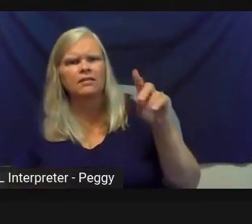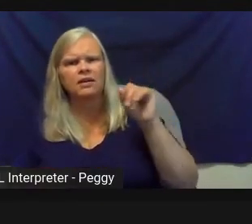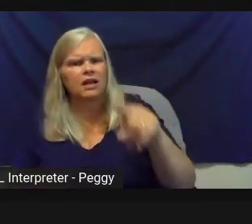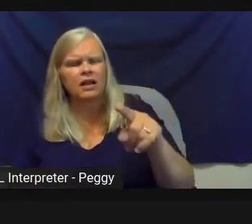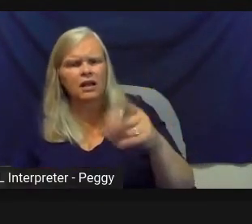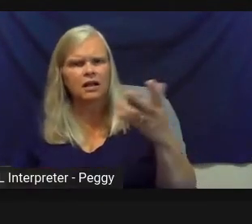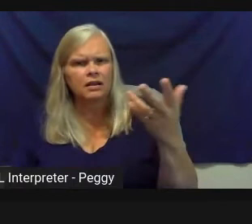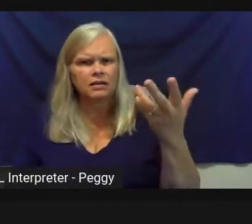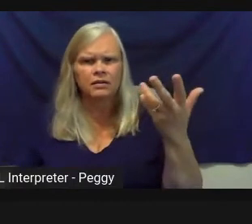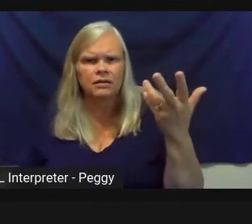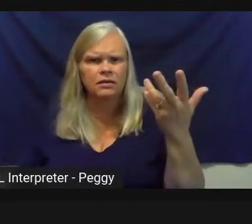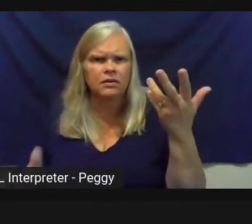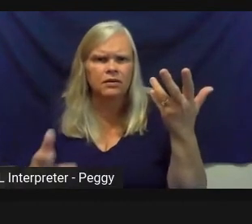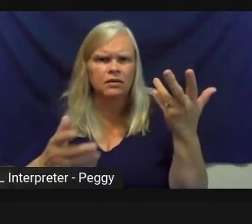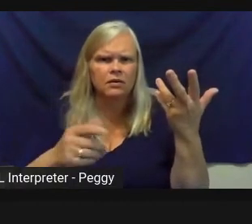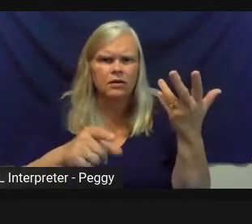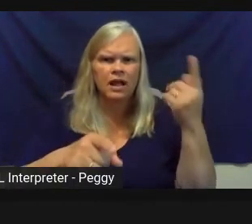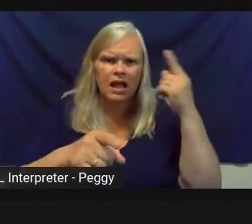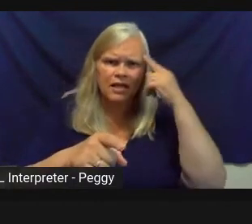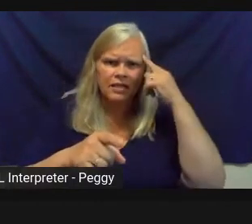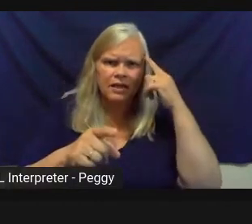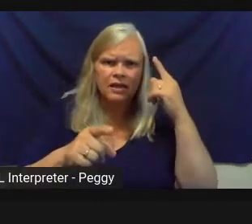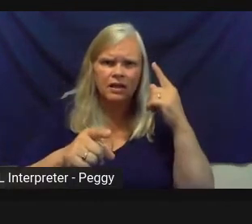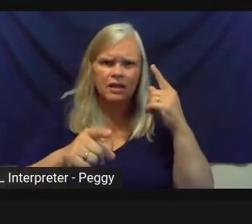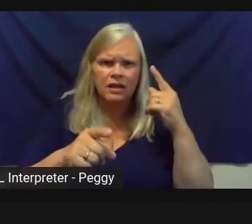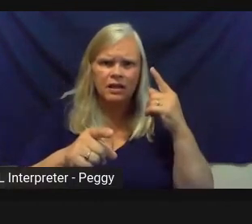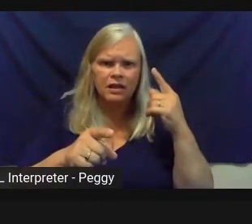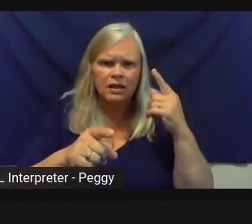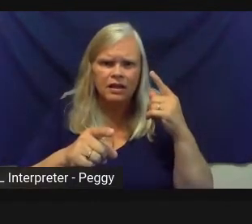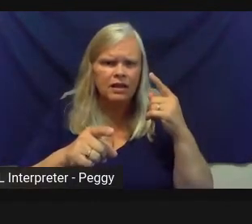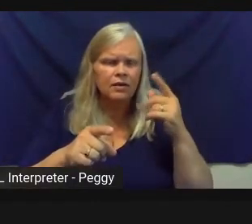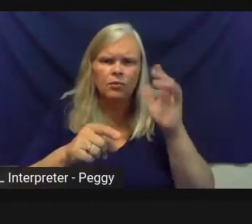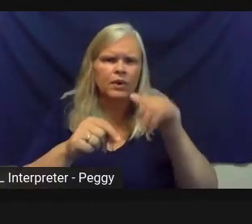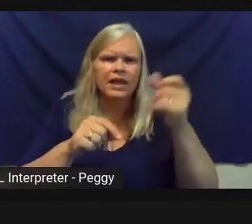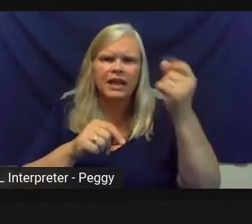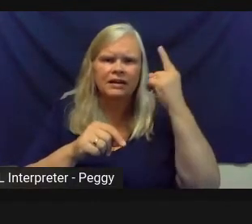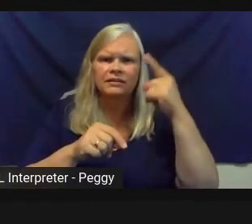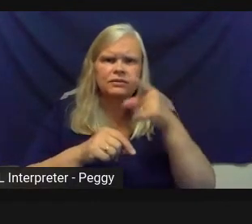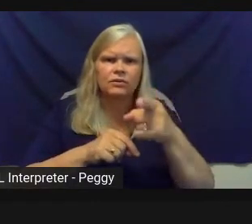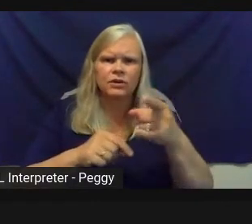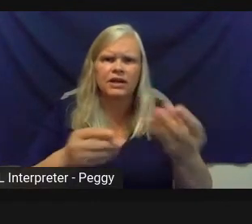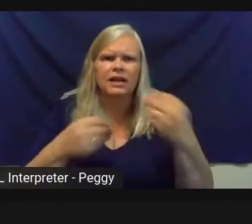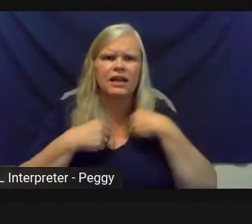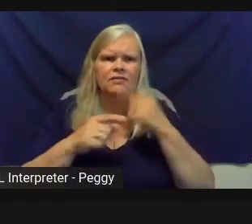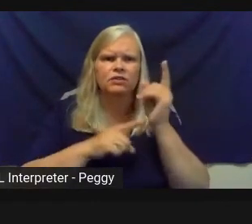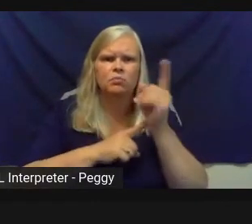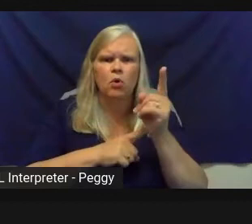troubleshooting. I think it may be with your feed.. So give us just a moment.